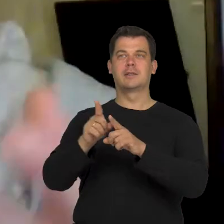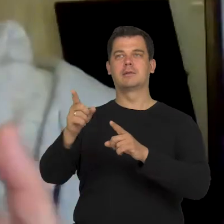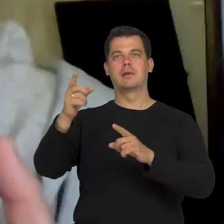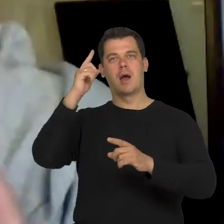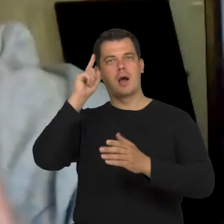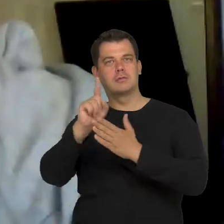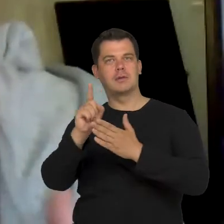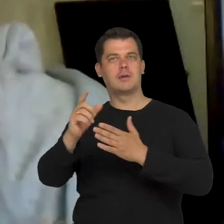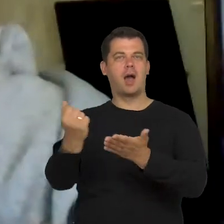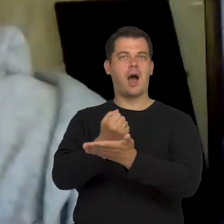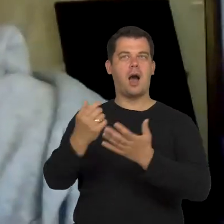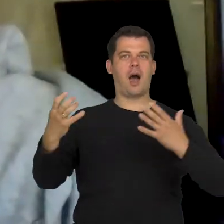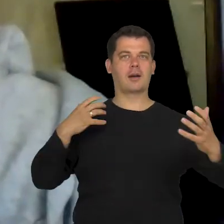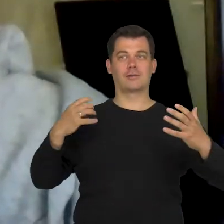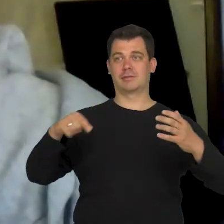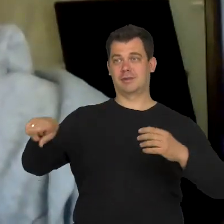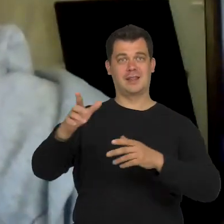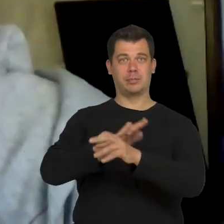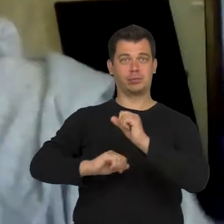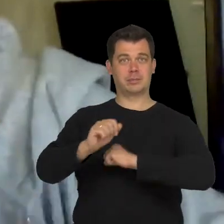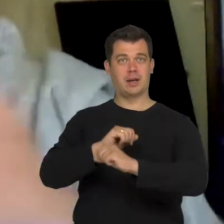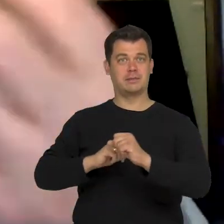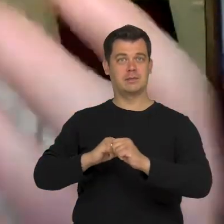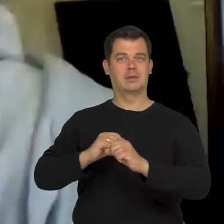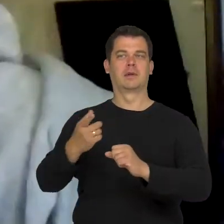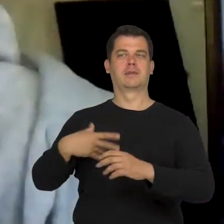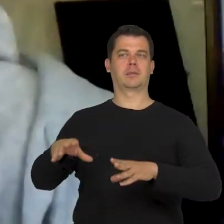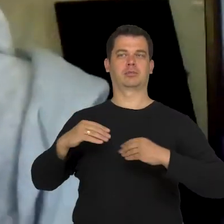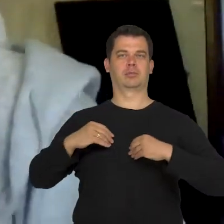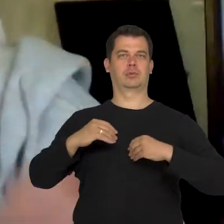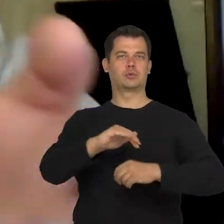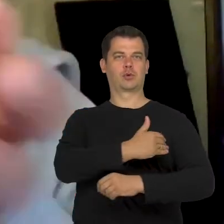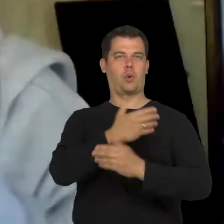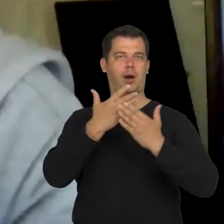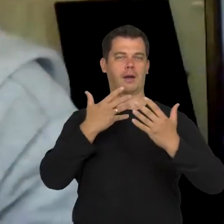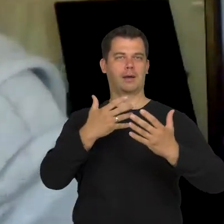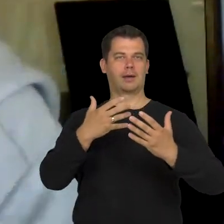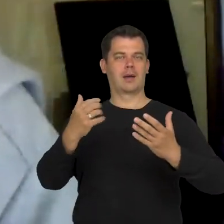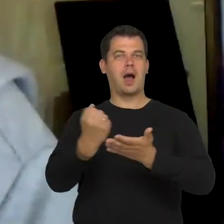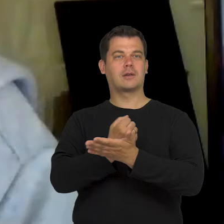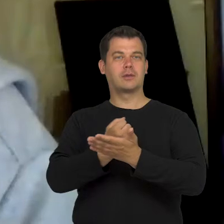people with disabilities, are not accepted by schools, and later, they disappear.